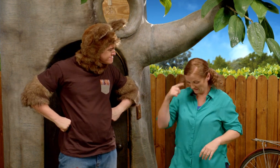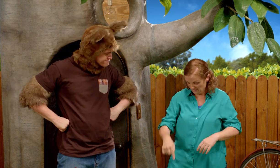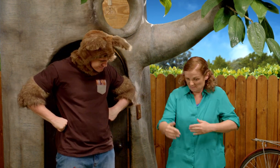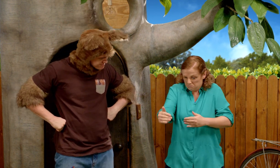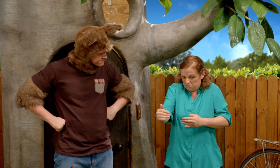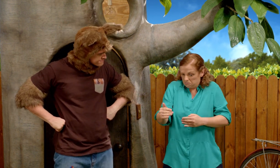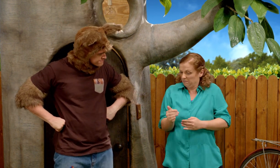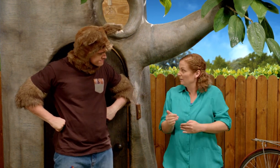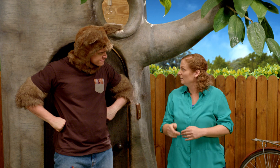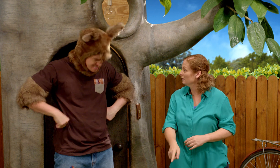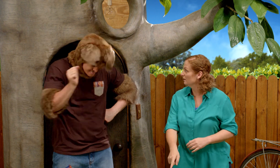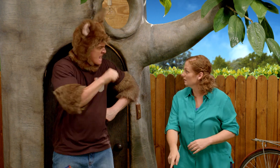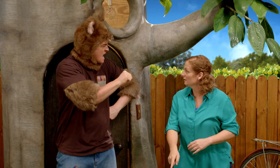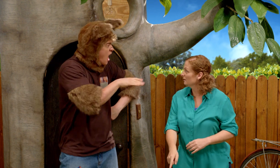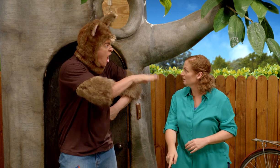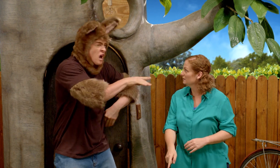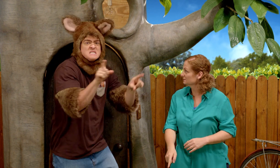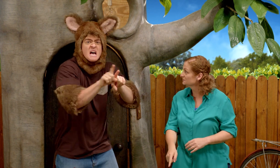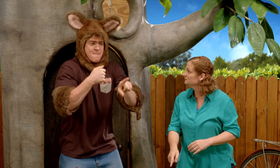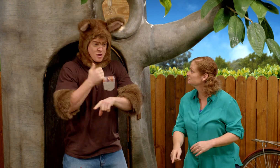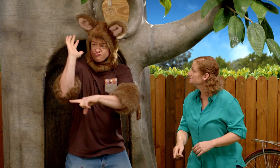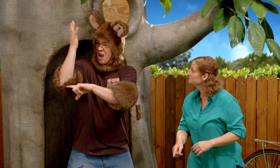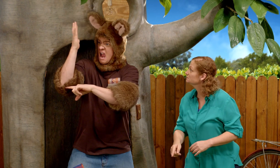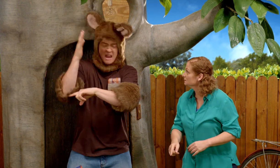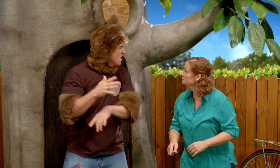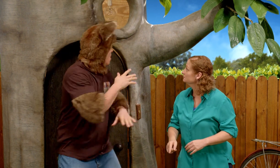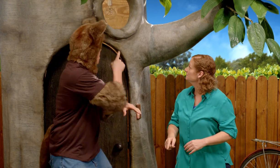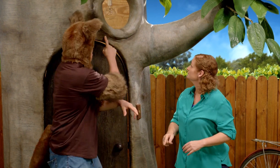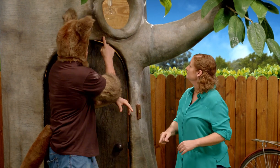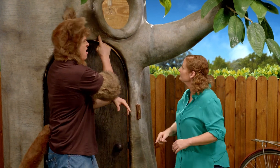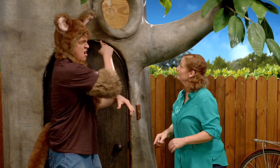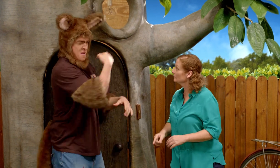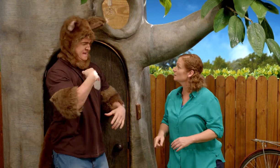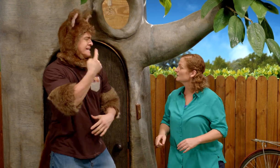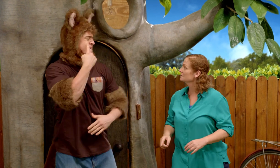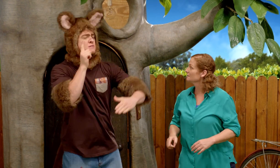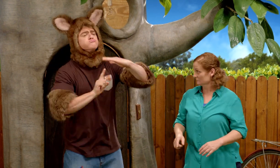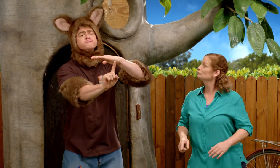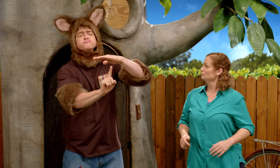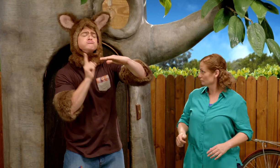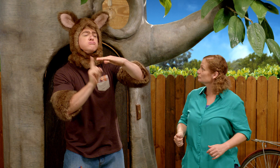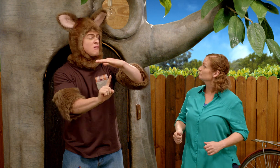You think your boots have shrunk? Yeah, just like my tree house Sally. Before I could walk in and out the door